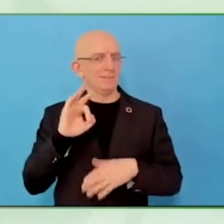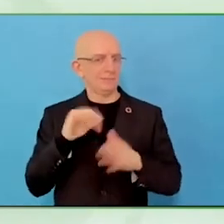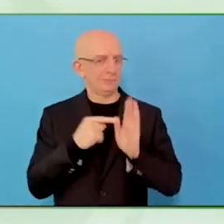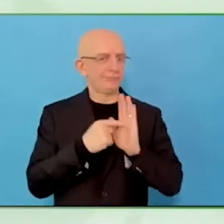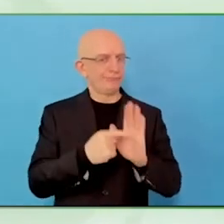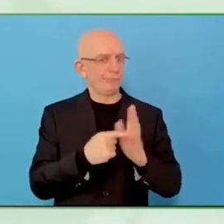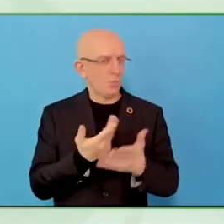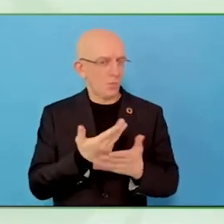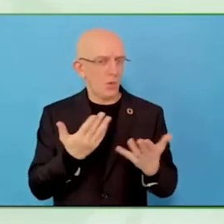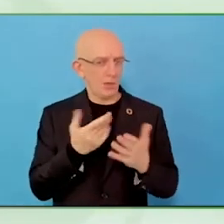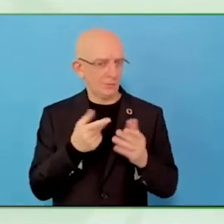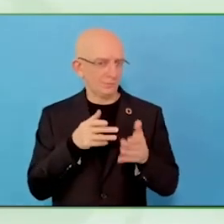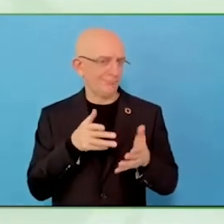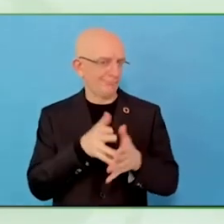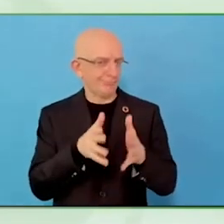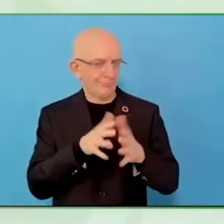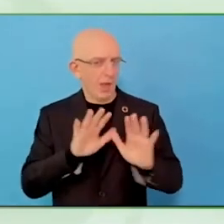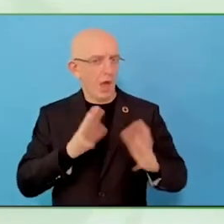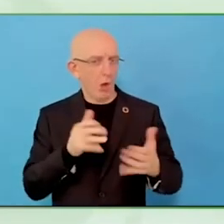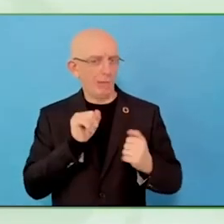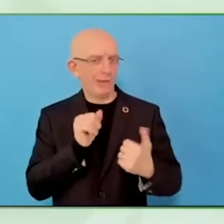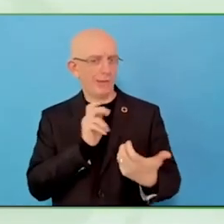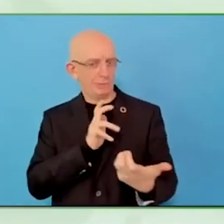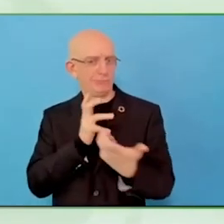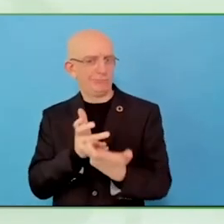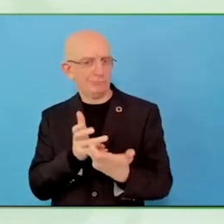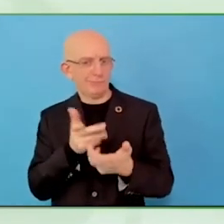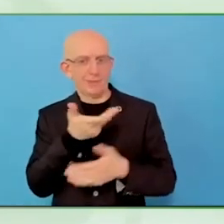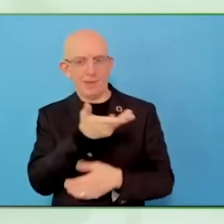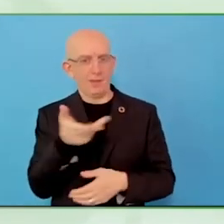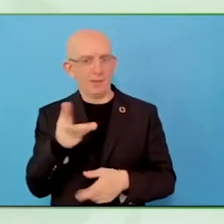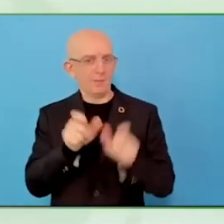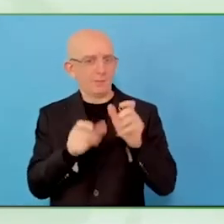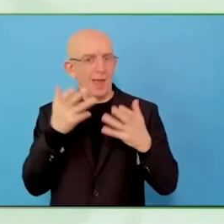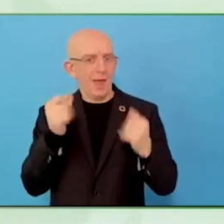entrepreneurship program but supported employment, free labour market.